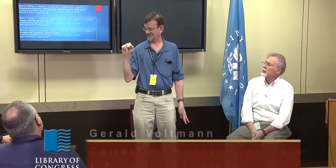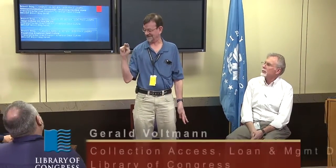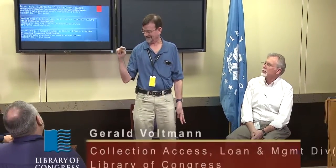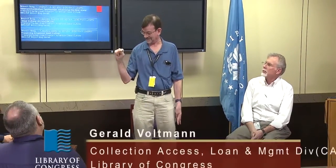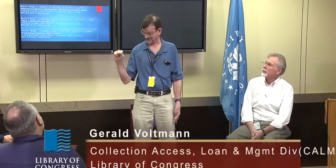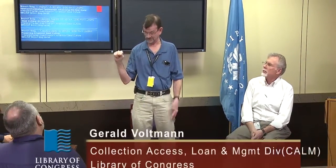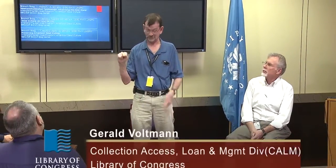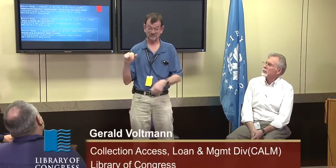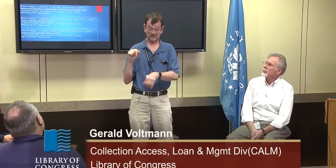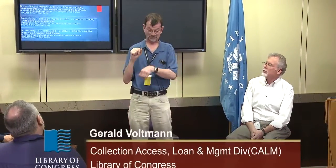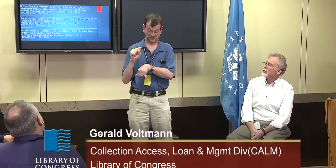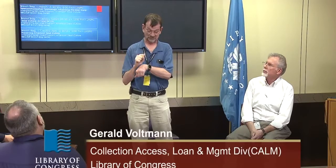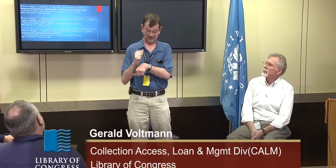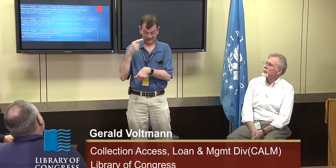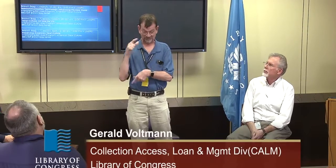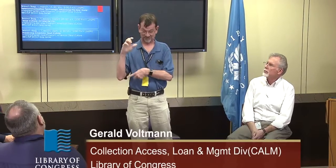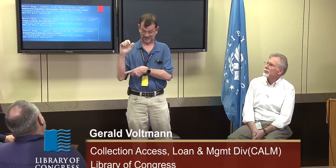Gerald Voltman: My name is Gerald Voltman.